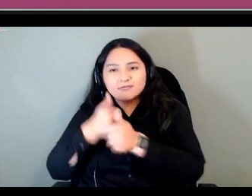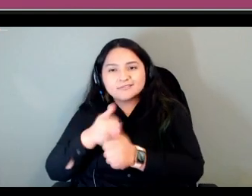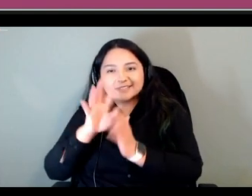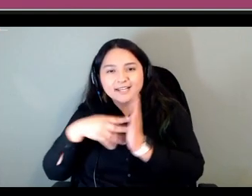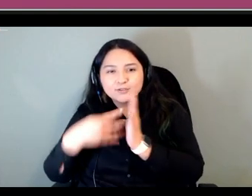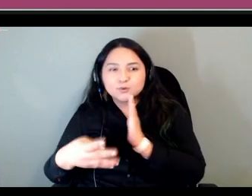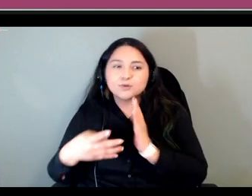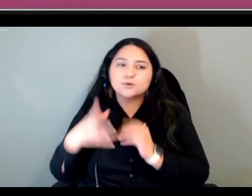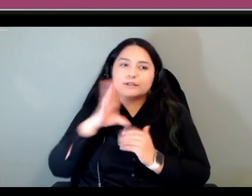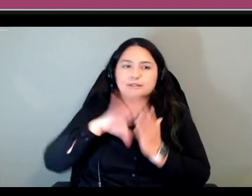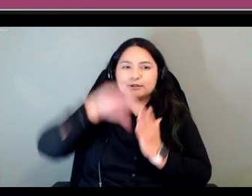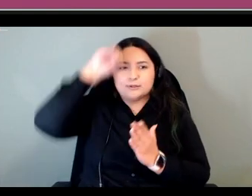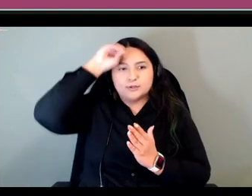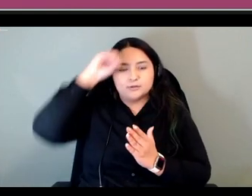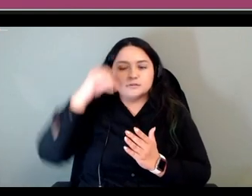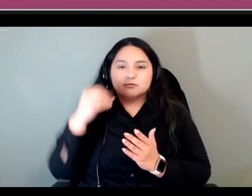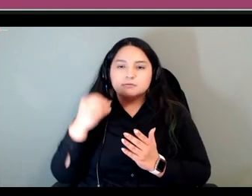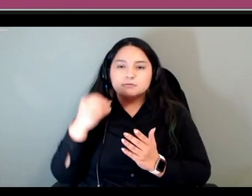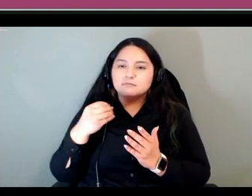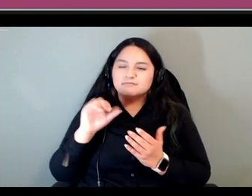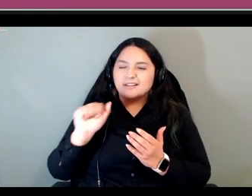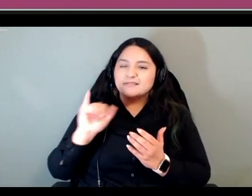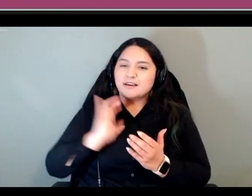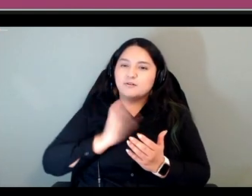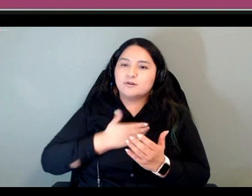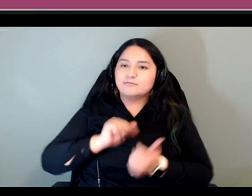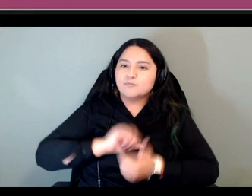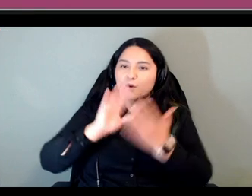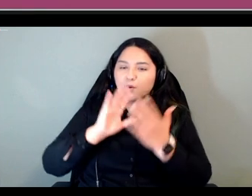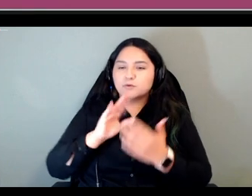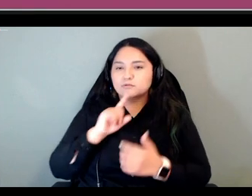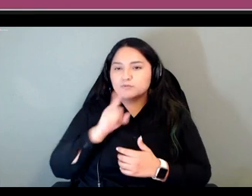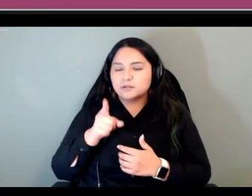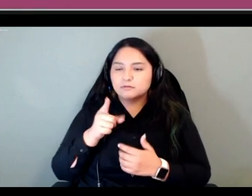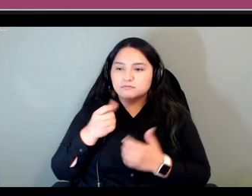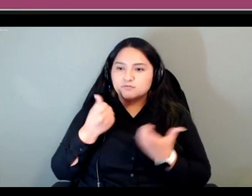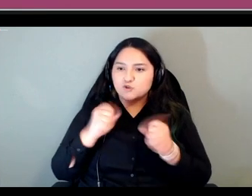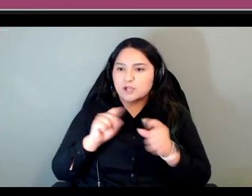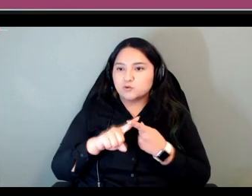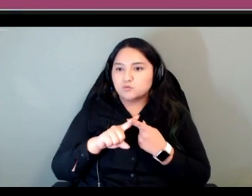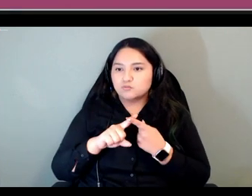homes so that's how we approached right from the beginning trying to build in um relationality